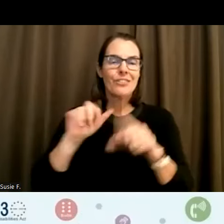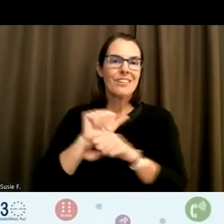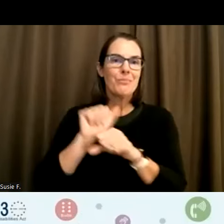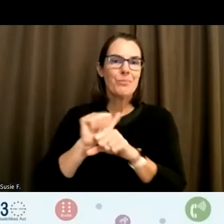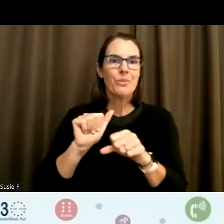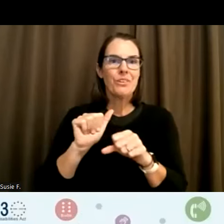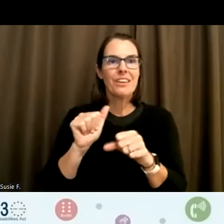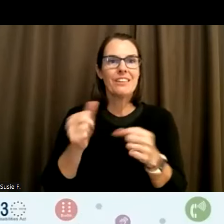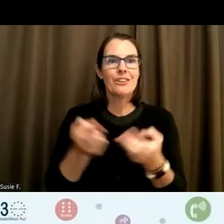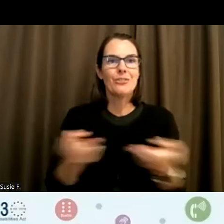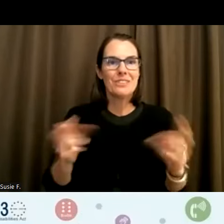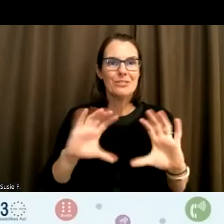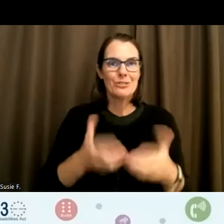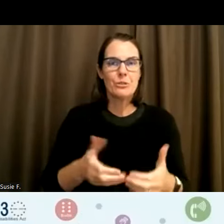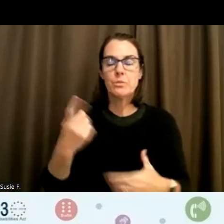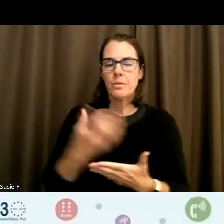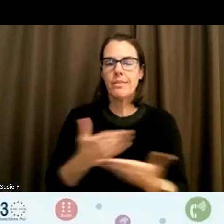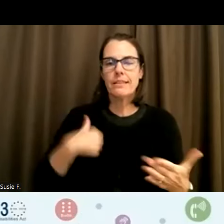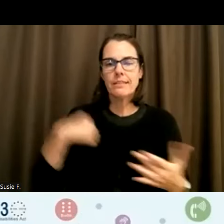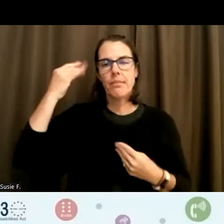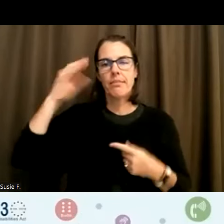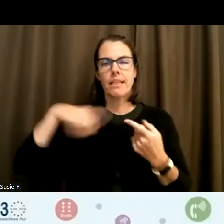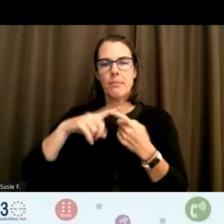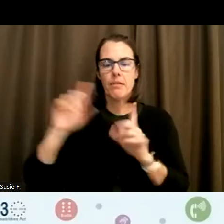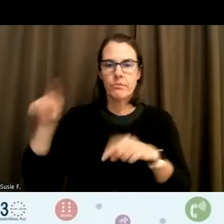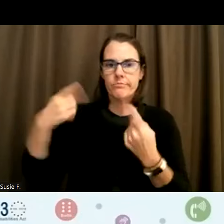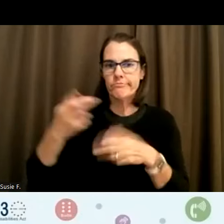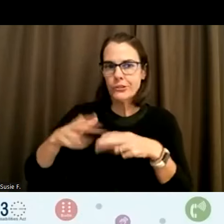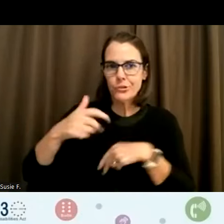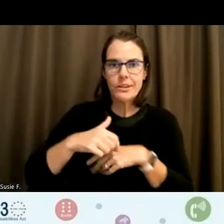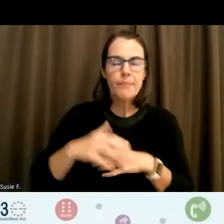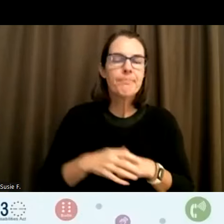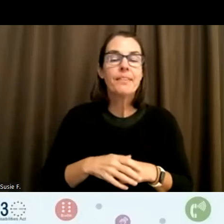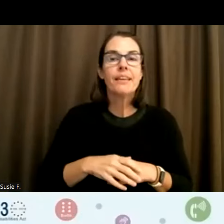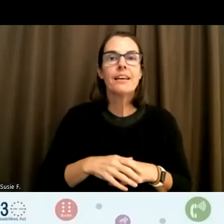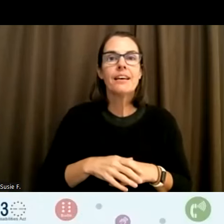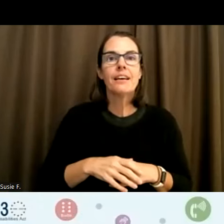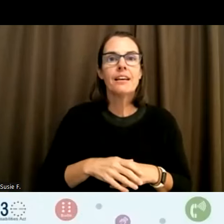So one of the things that I've been thinking about for quite some time is whether we actually